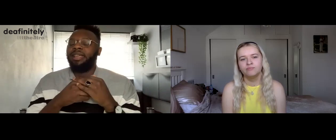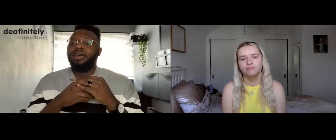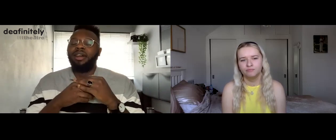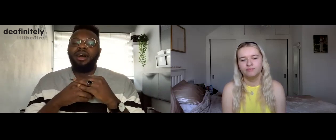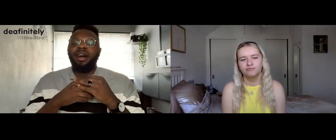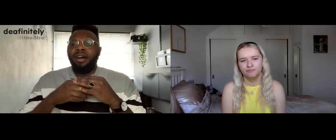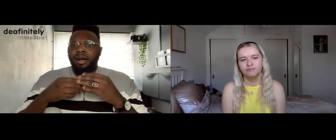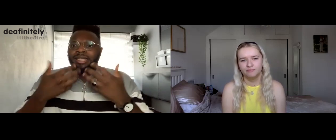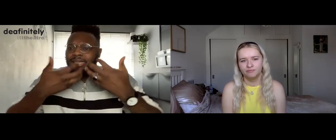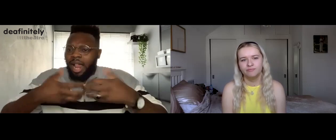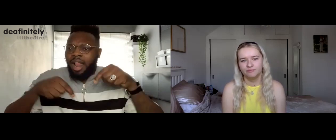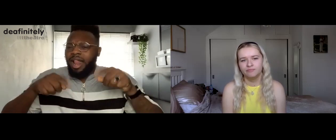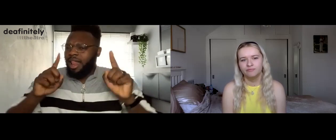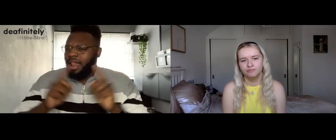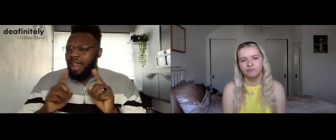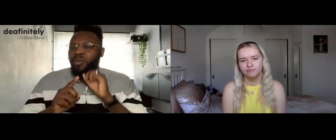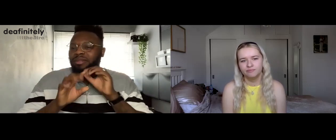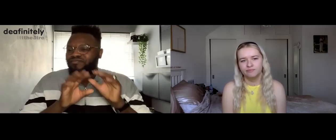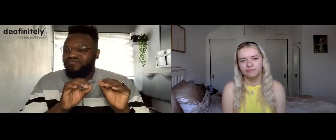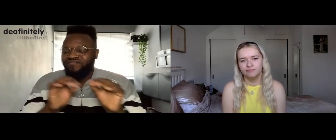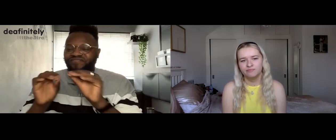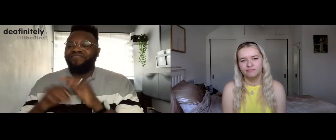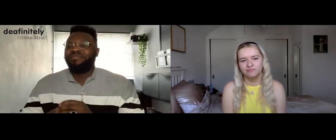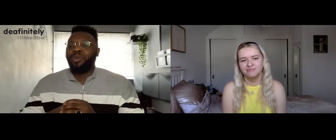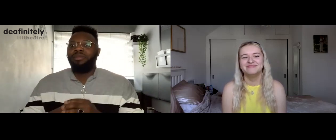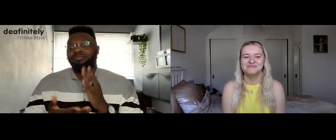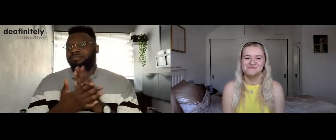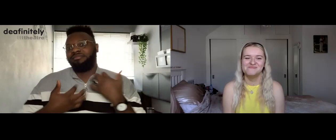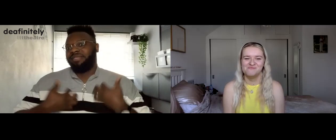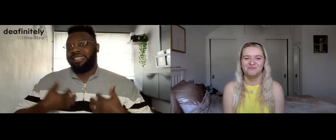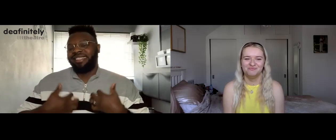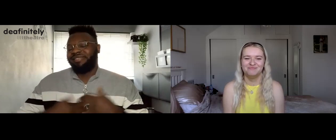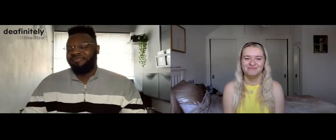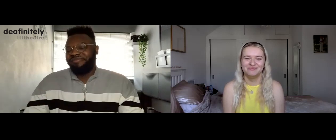technology etc, I will teach you all of that. Really exciting.